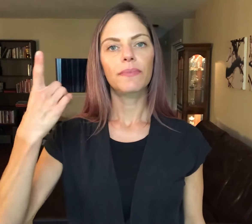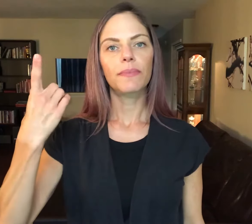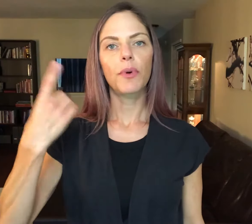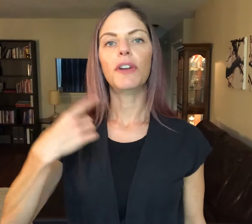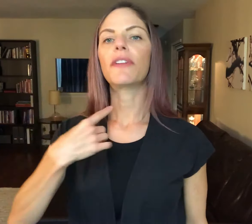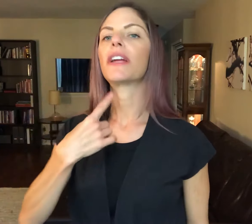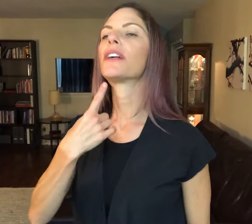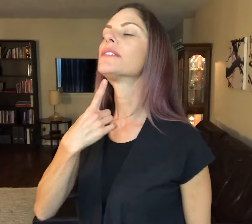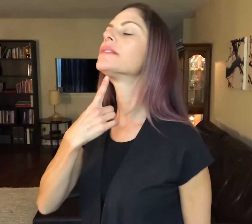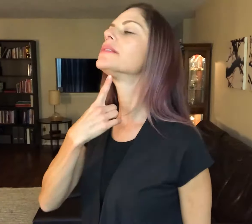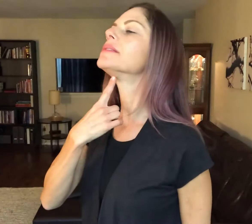pointer finger